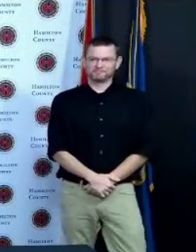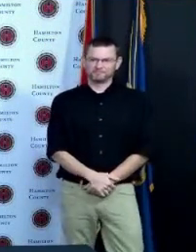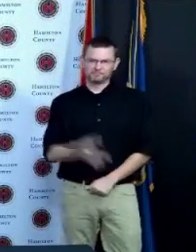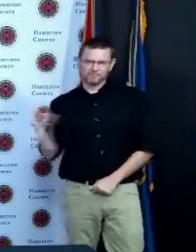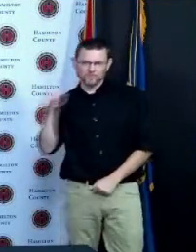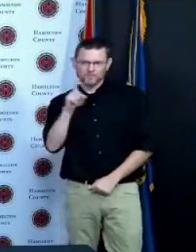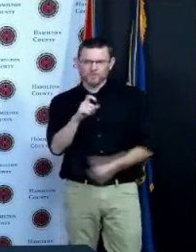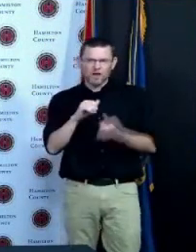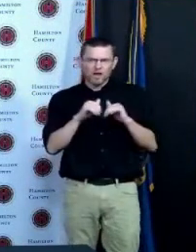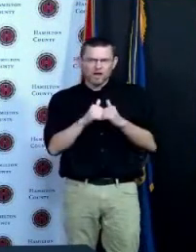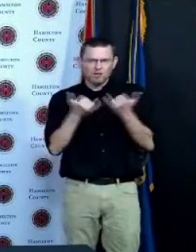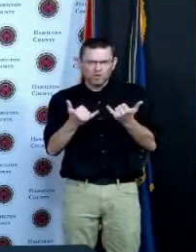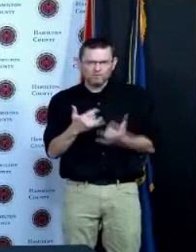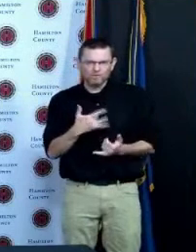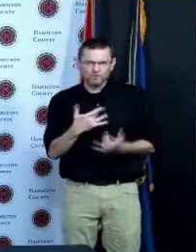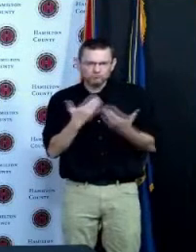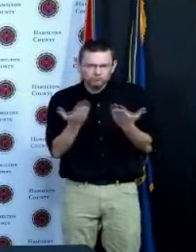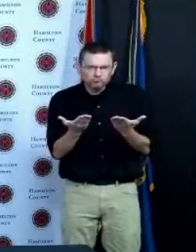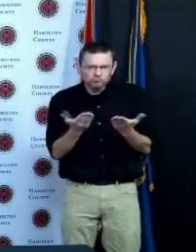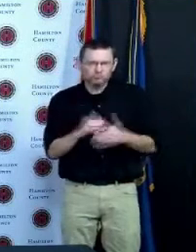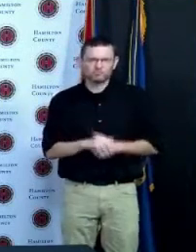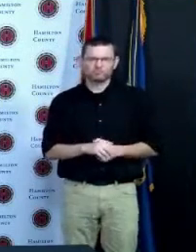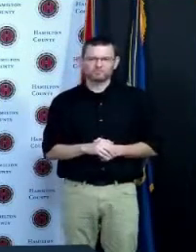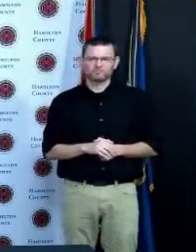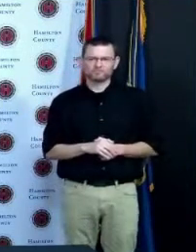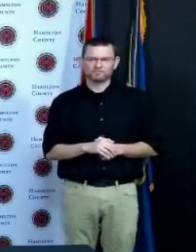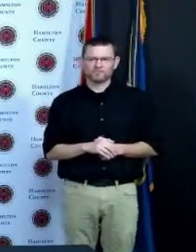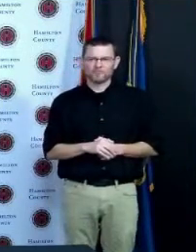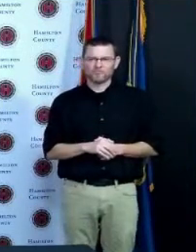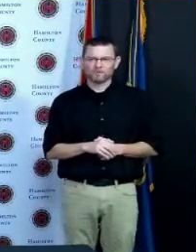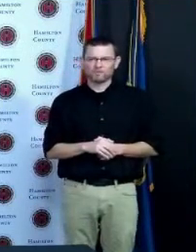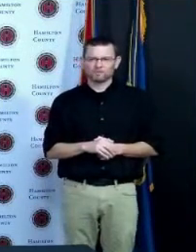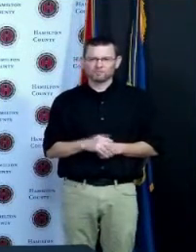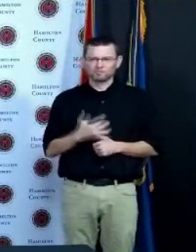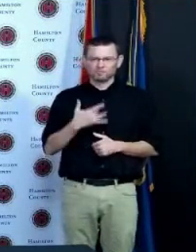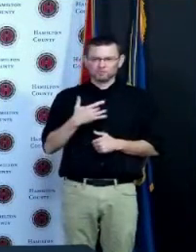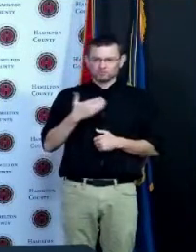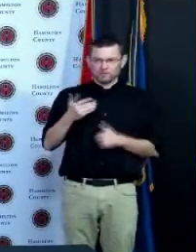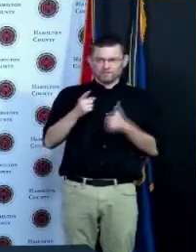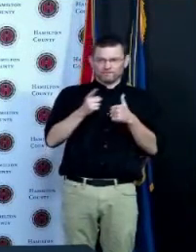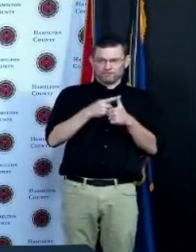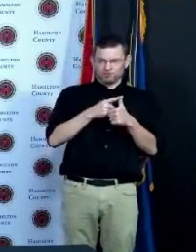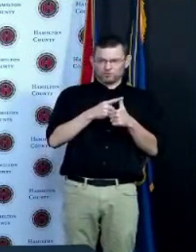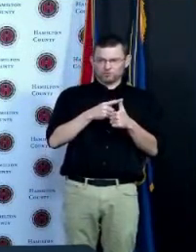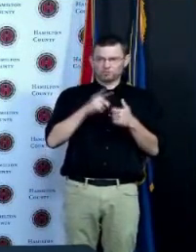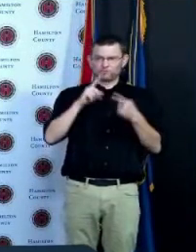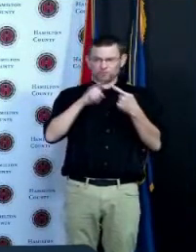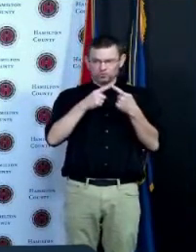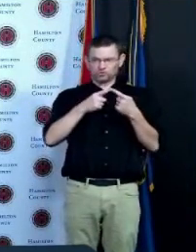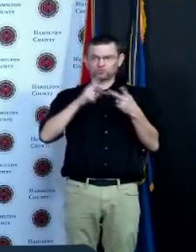far out are you from the vaccine I got my second shot that was a Pfizer around February the 20th